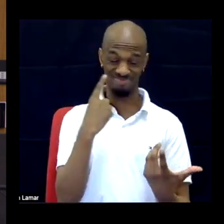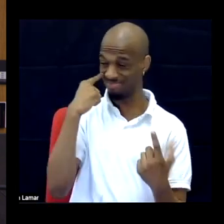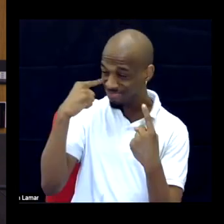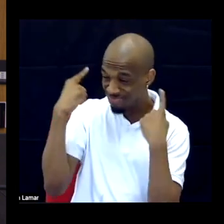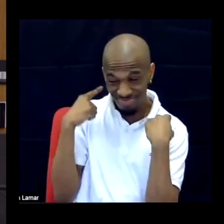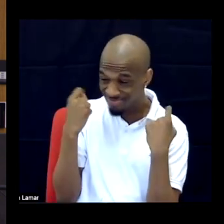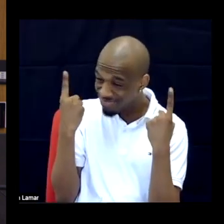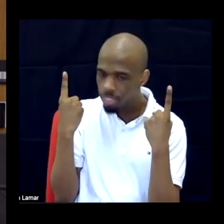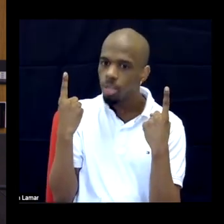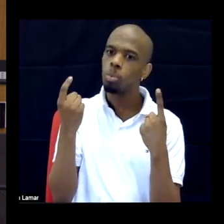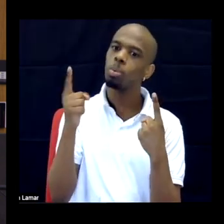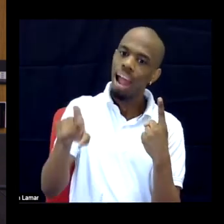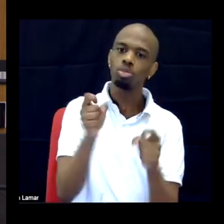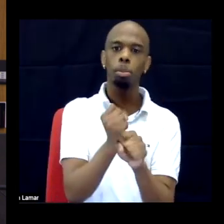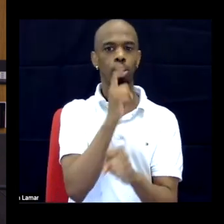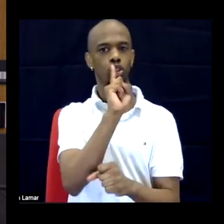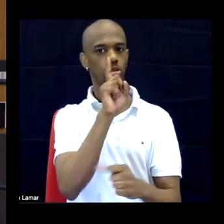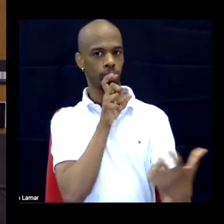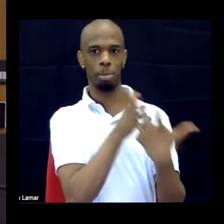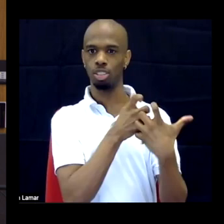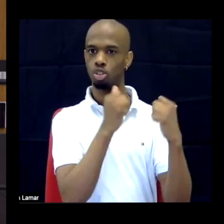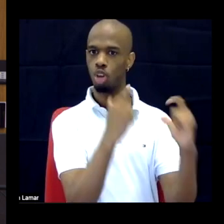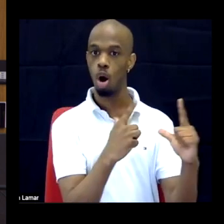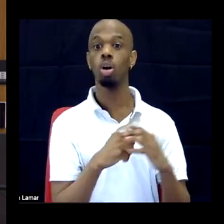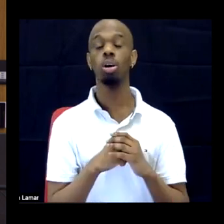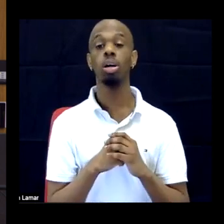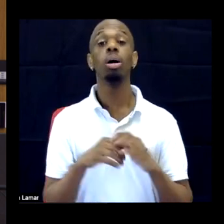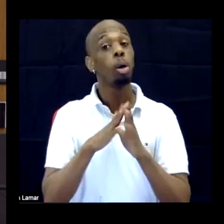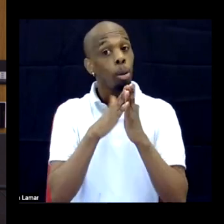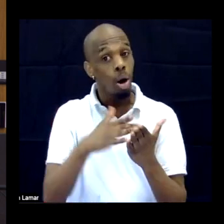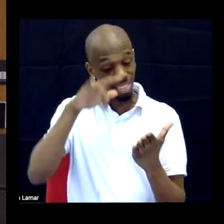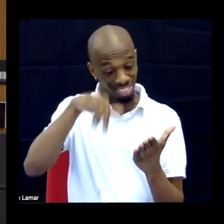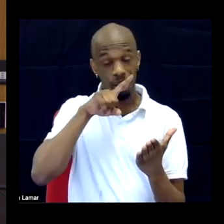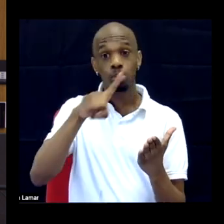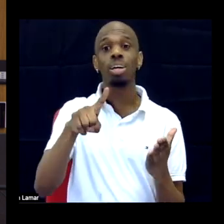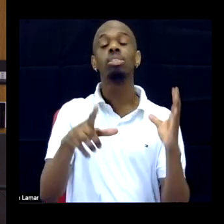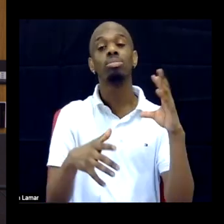For me, a book, in particular, that's based on activist history and includes interludes